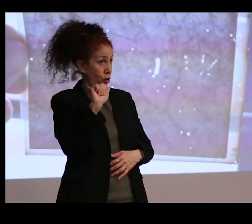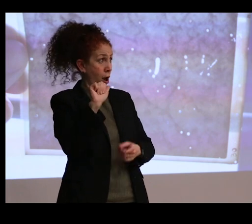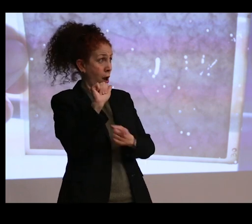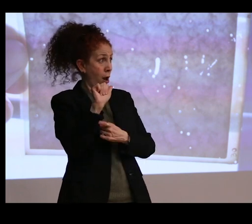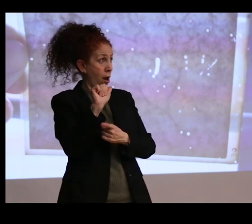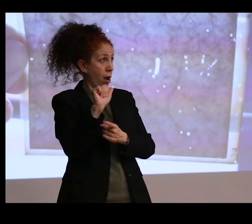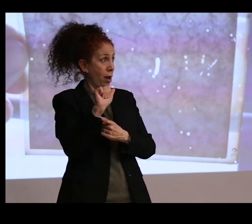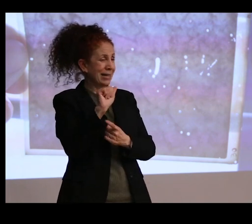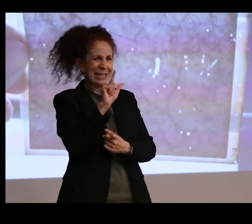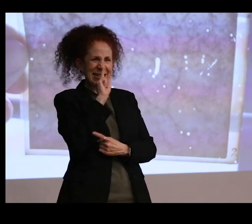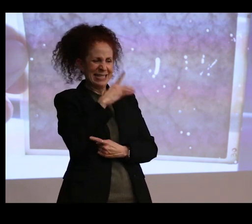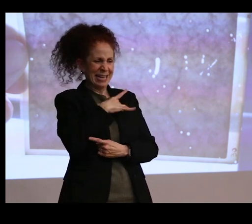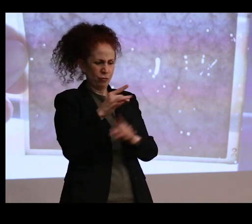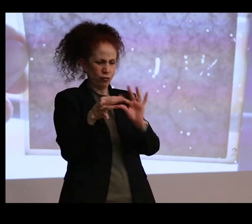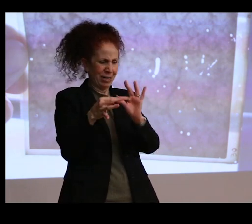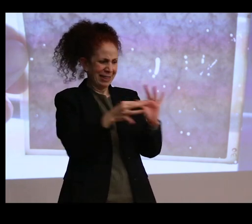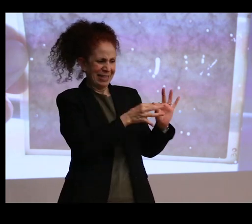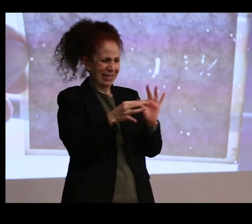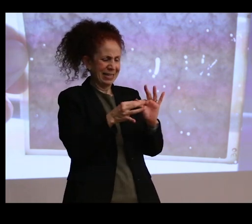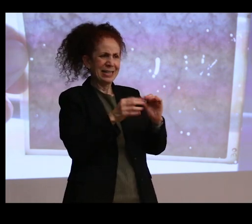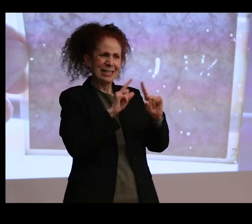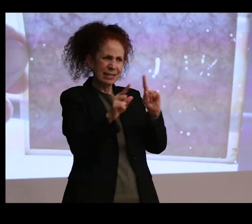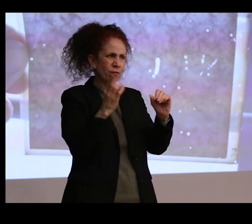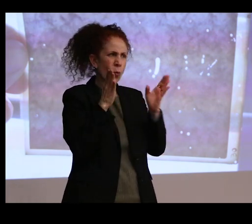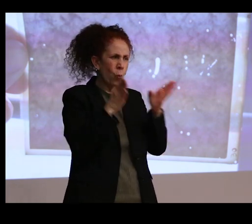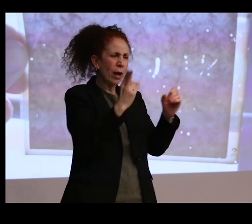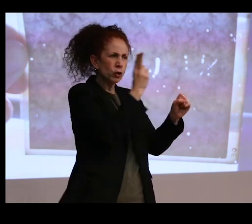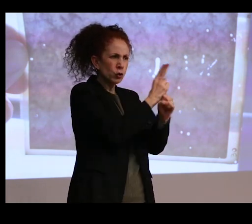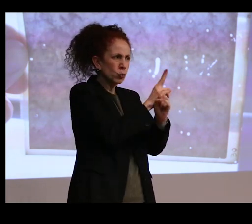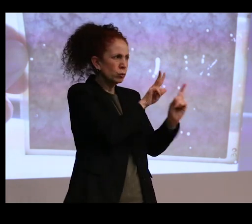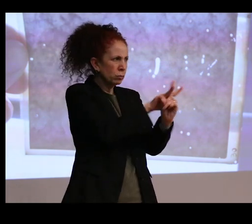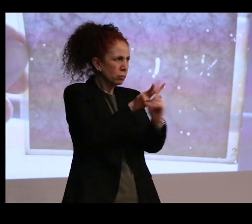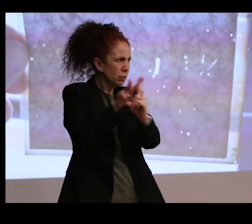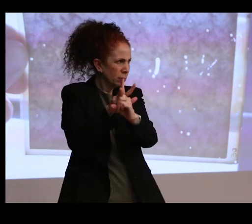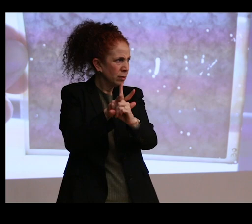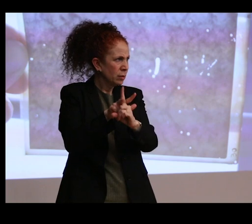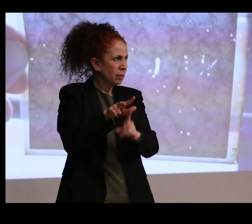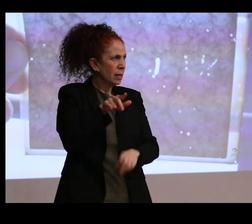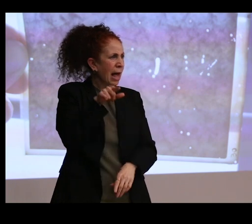of link in contemporary applications of how that gets mobilized.